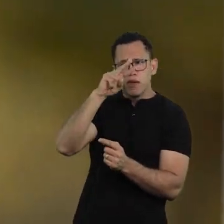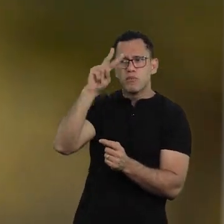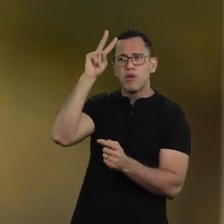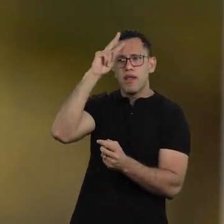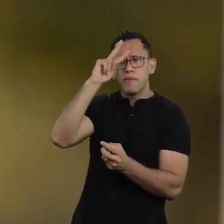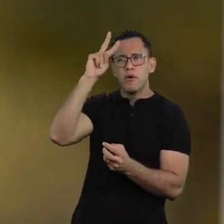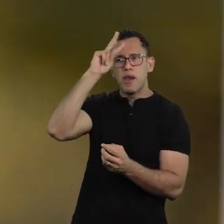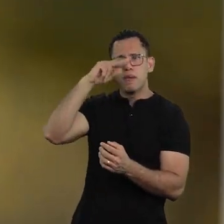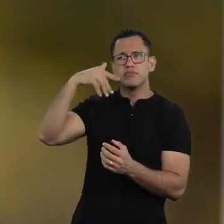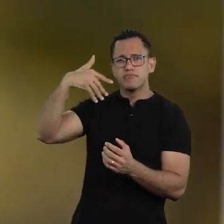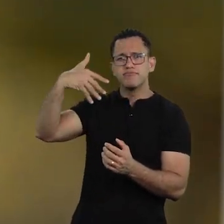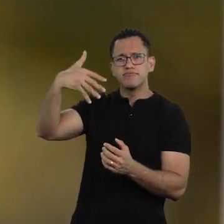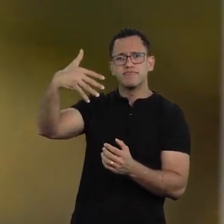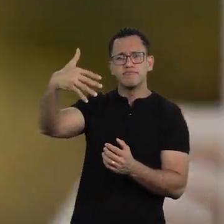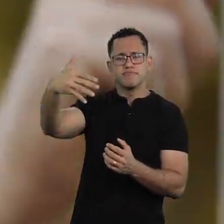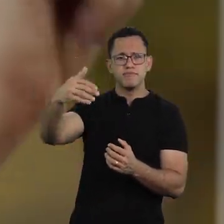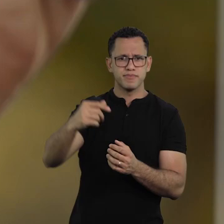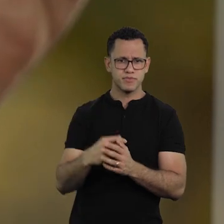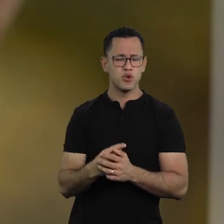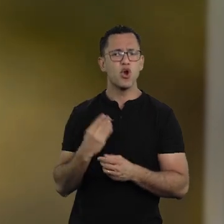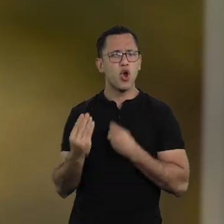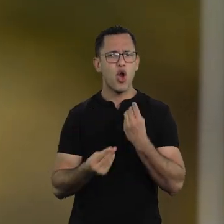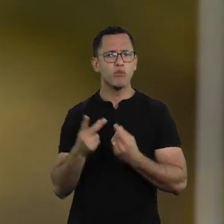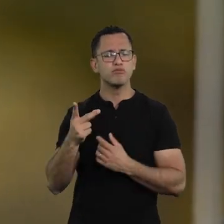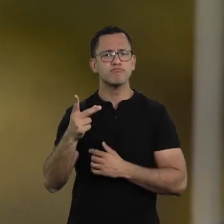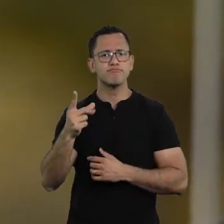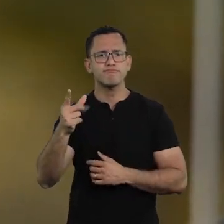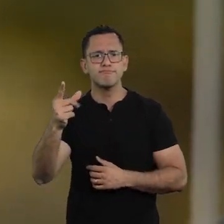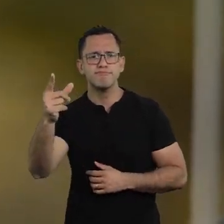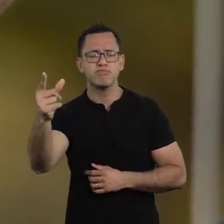because the issue of finitude, for people like us, that